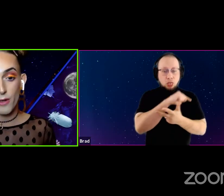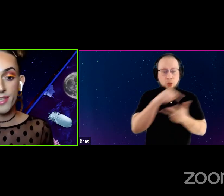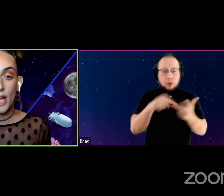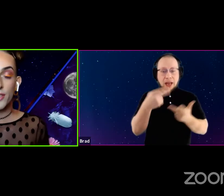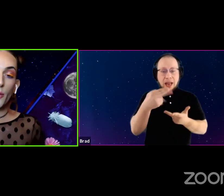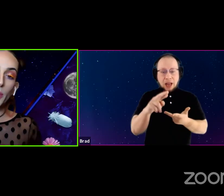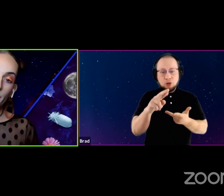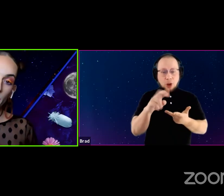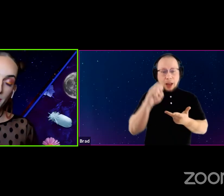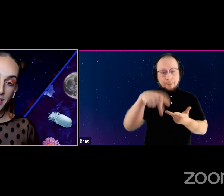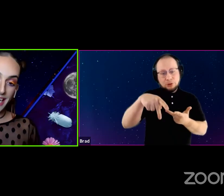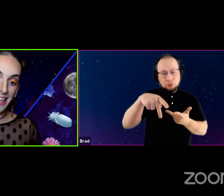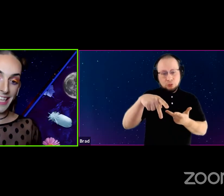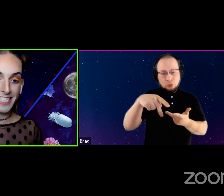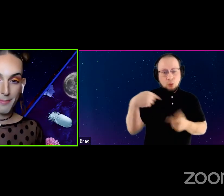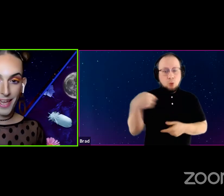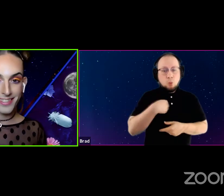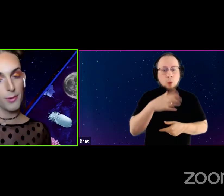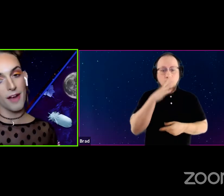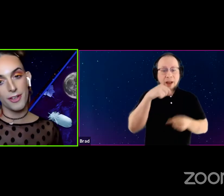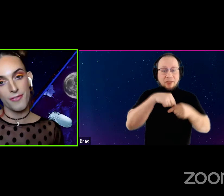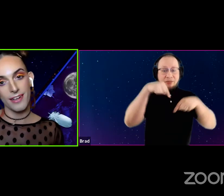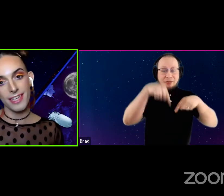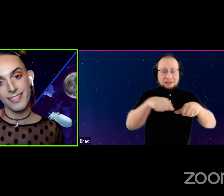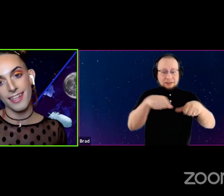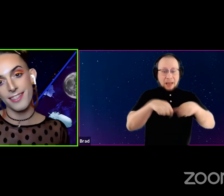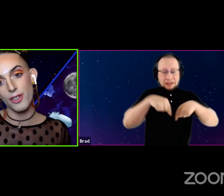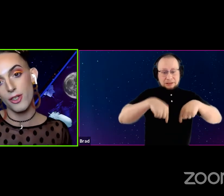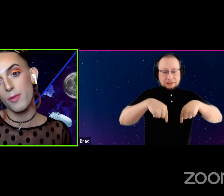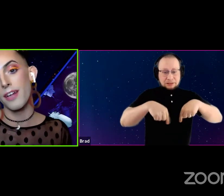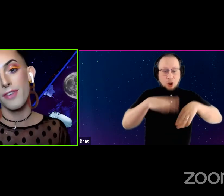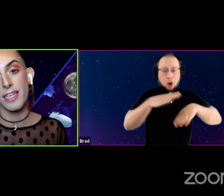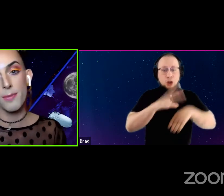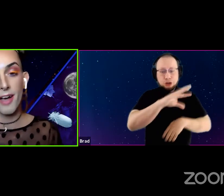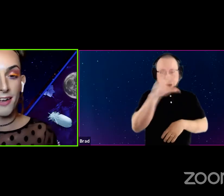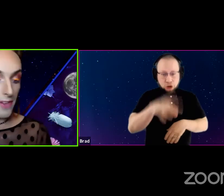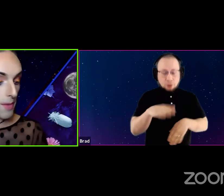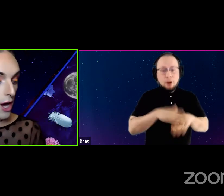So we are going to be in this space wherever you found us on Zoom, on Facebook, on Vimeo.